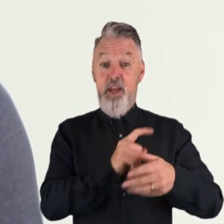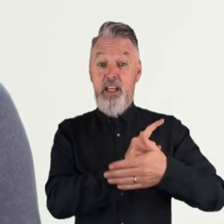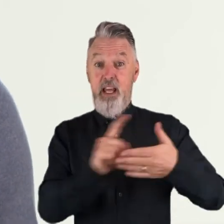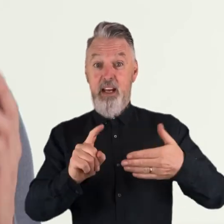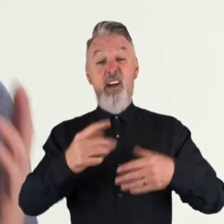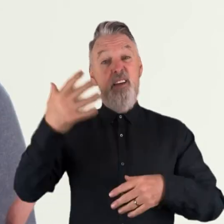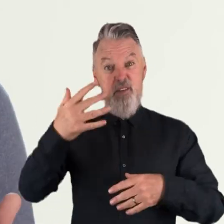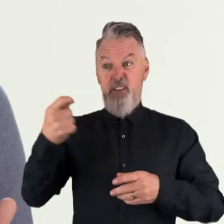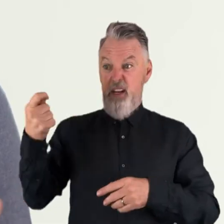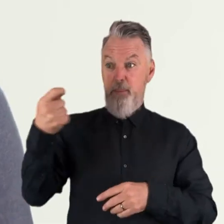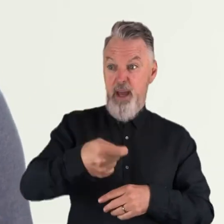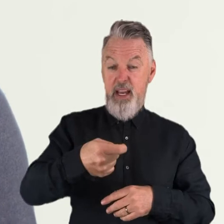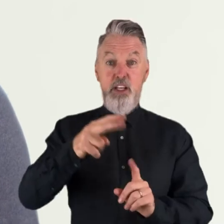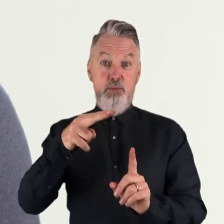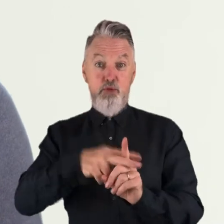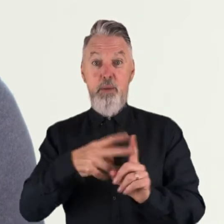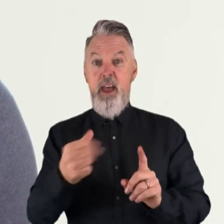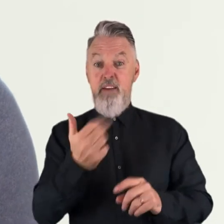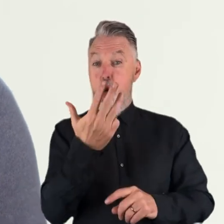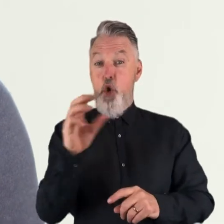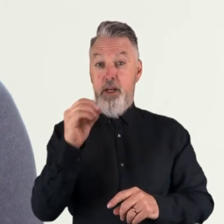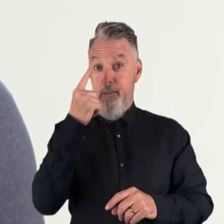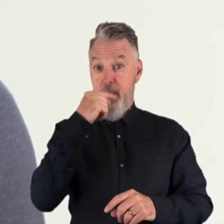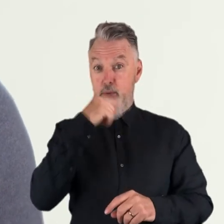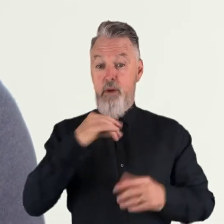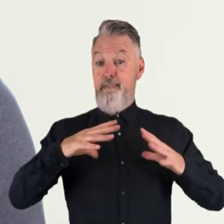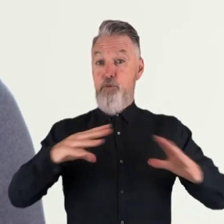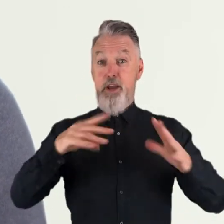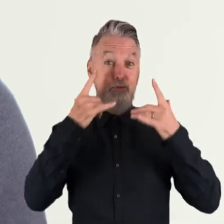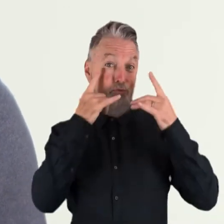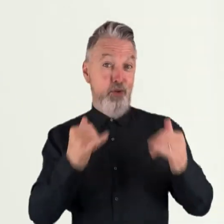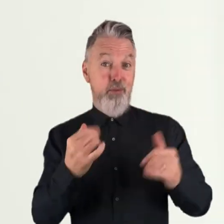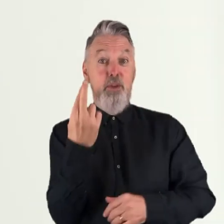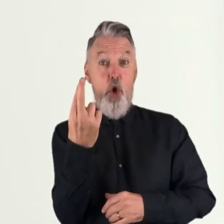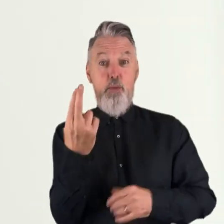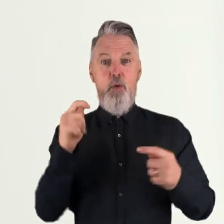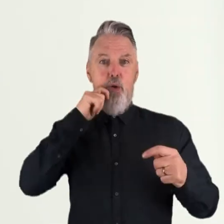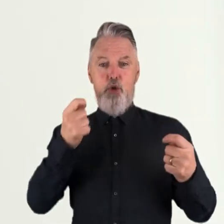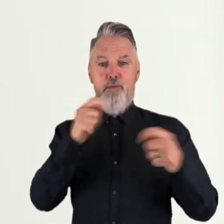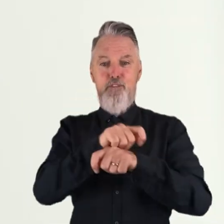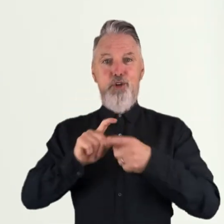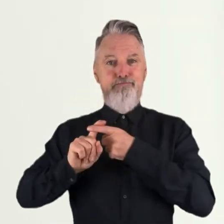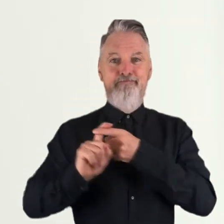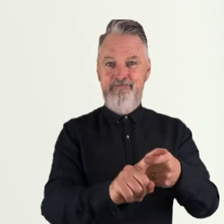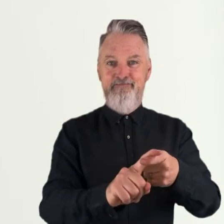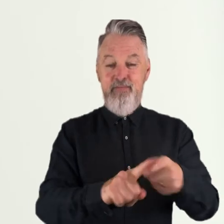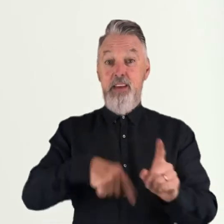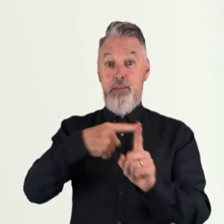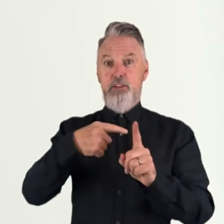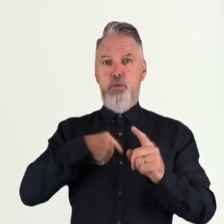and have 90 more on our free trial that we’re aiming to convert in the coming weeks. We're also in discussions with several large organisations,